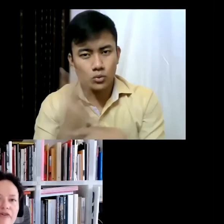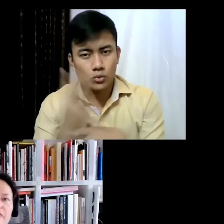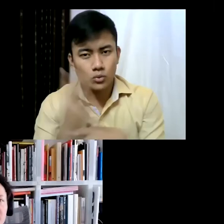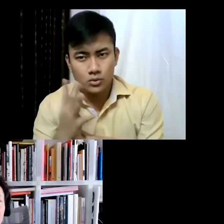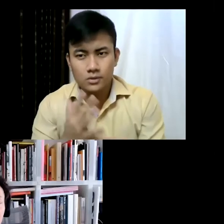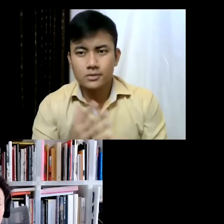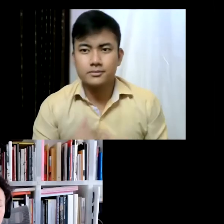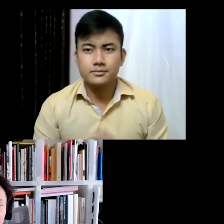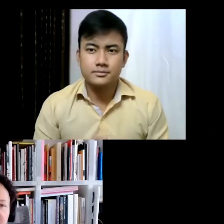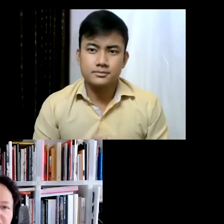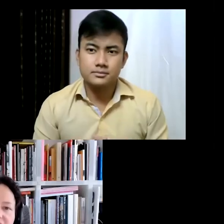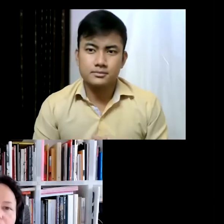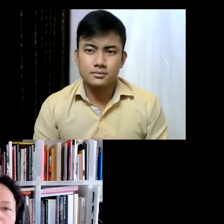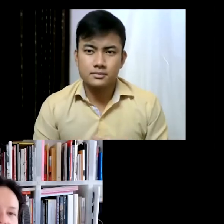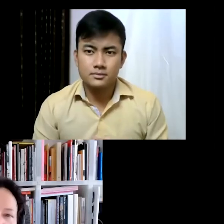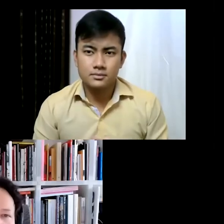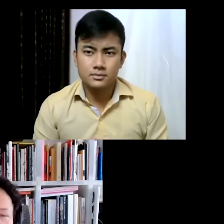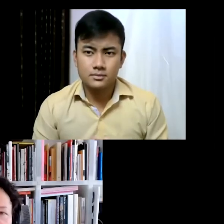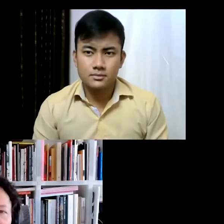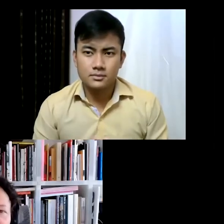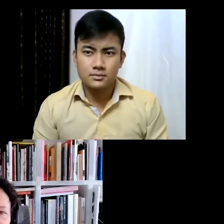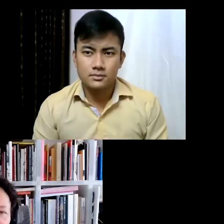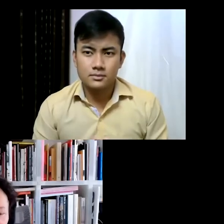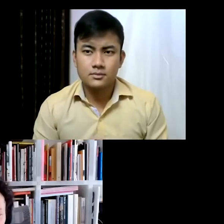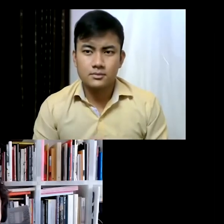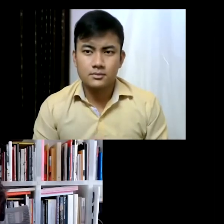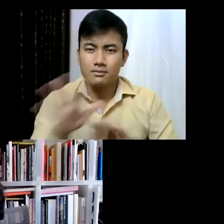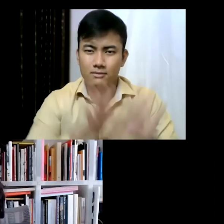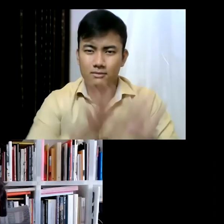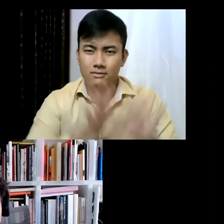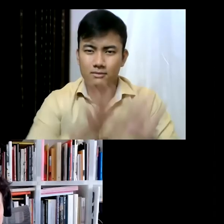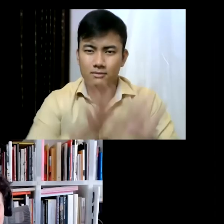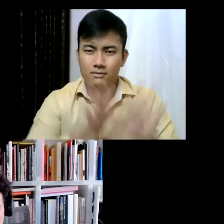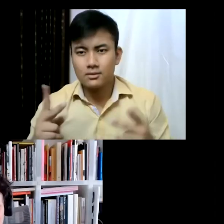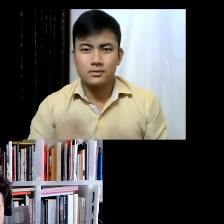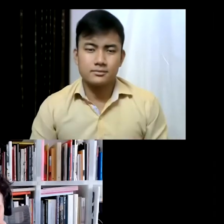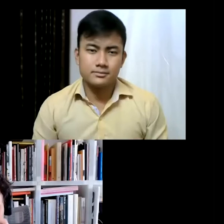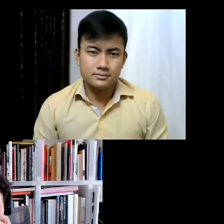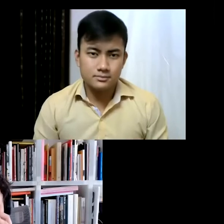performance pieces, or you know, completely different mediums. Yeah, it's very interesting